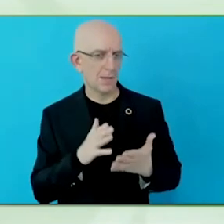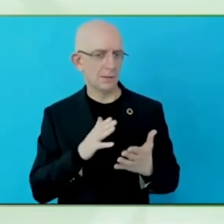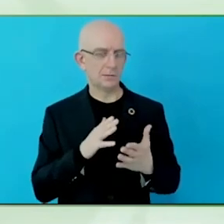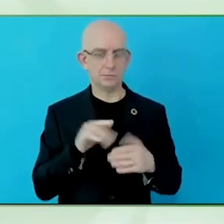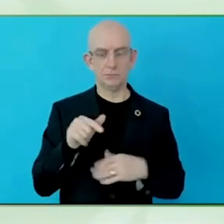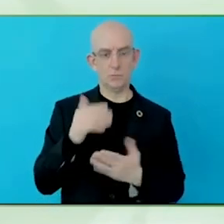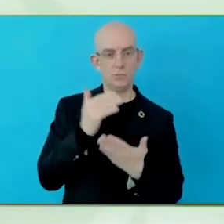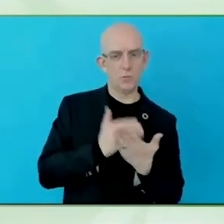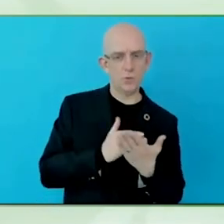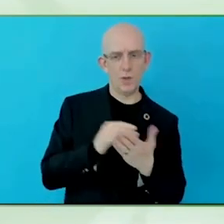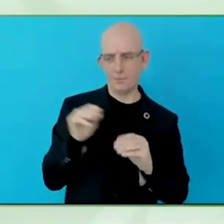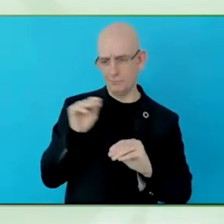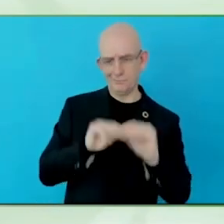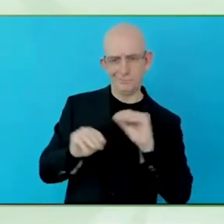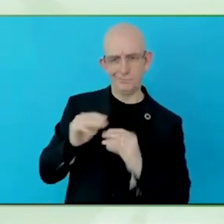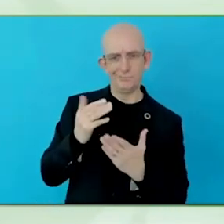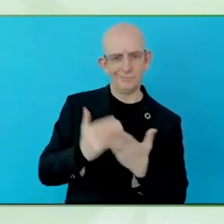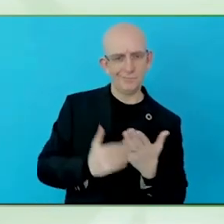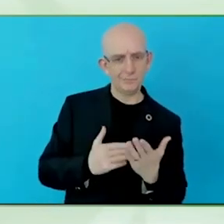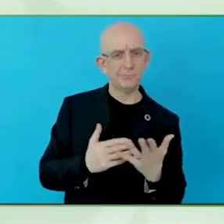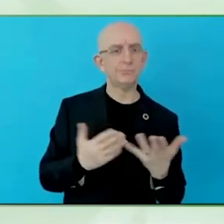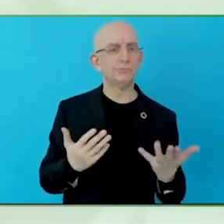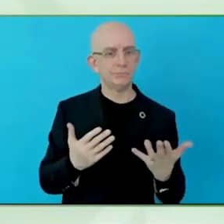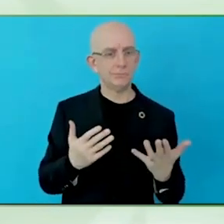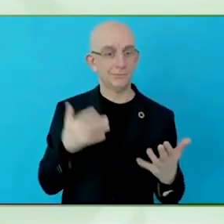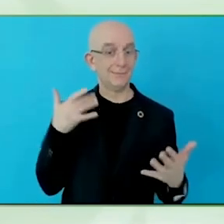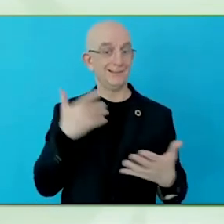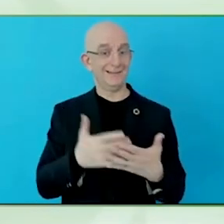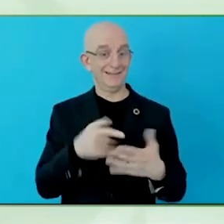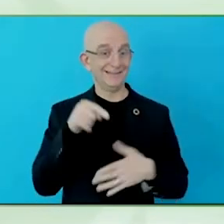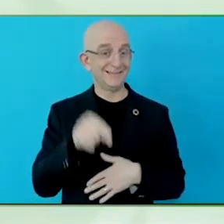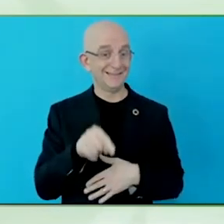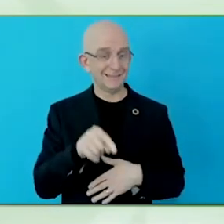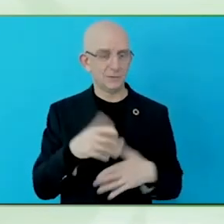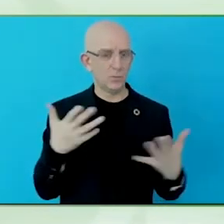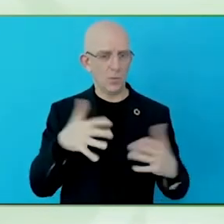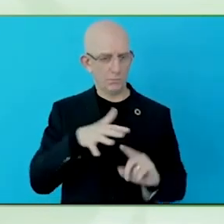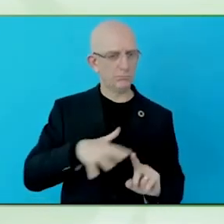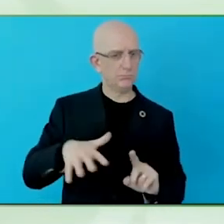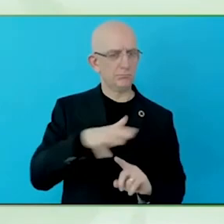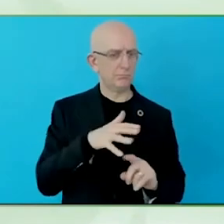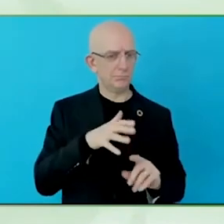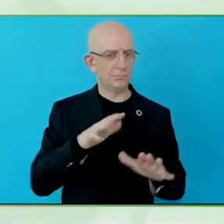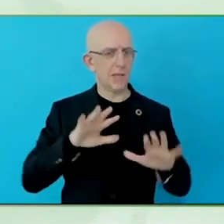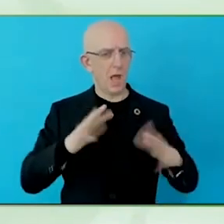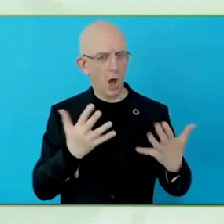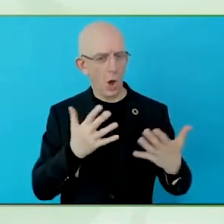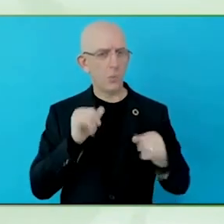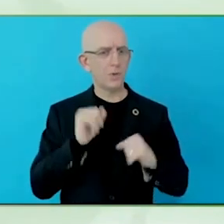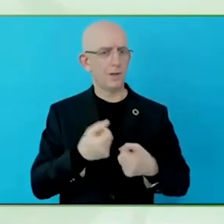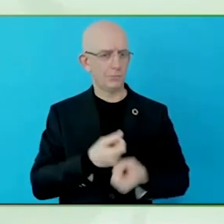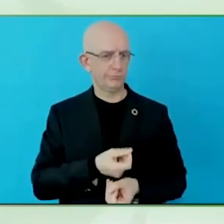to be continually engaged in all aspects of assistive technology. Go ahead.